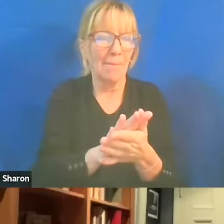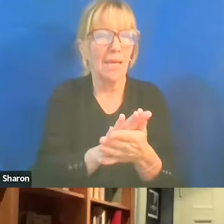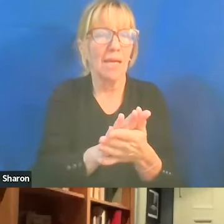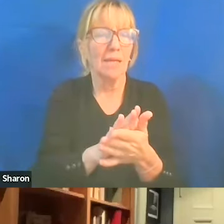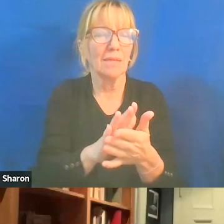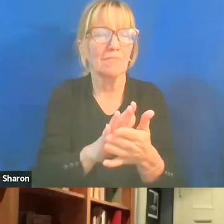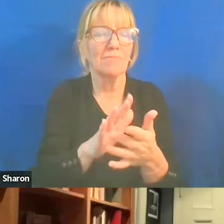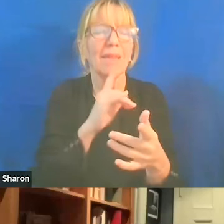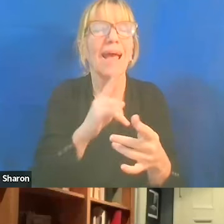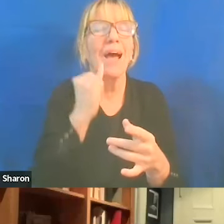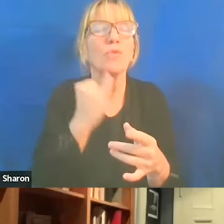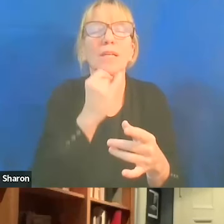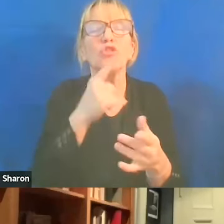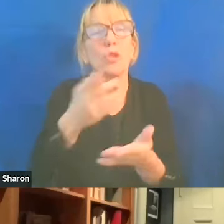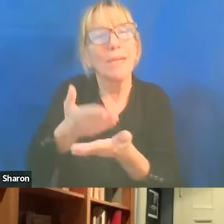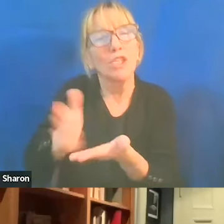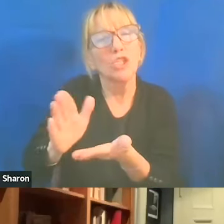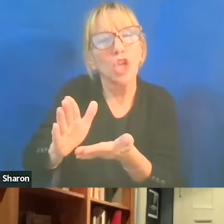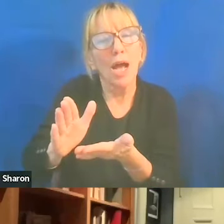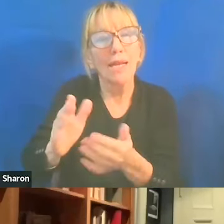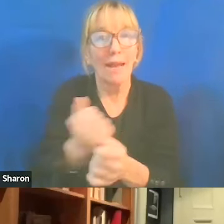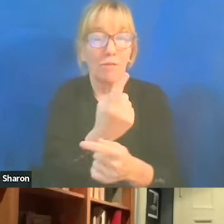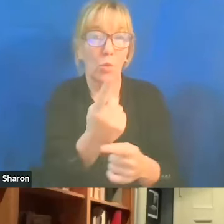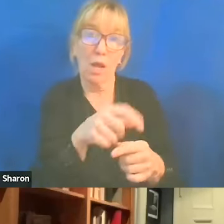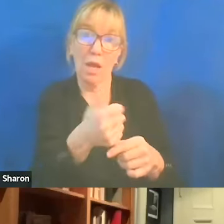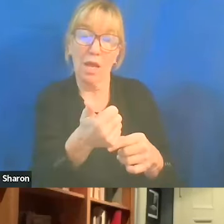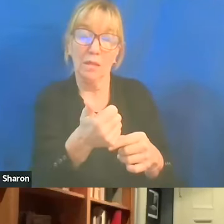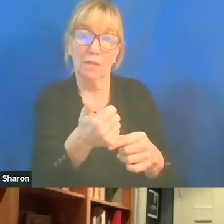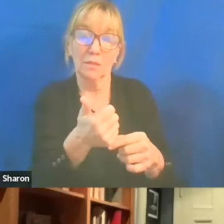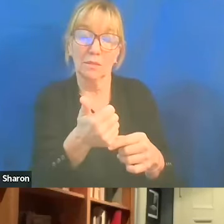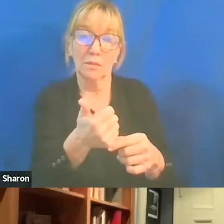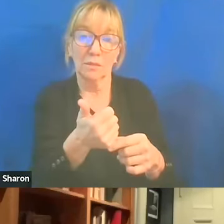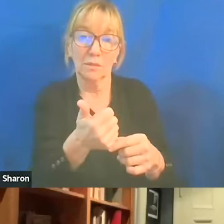and everybody else, count us as Israelis. This is the same time the ADL was floating,